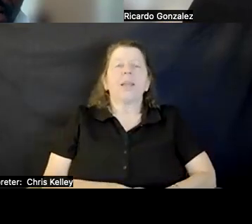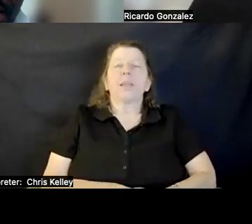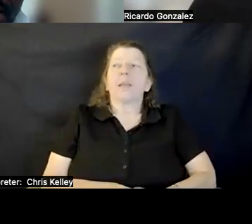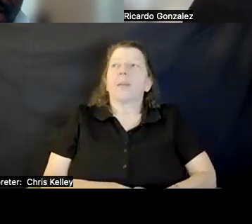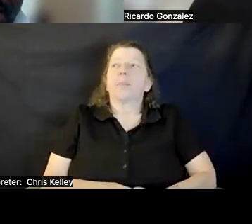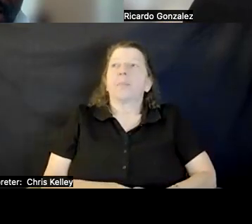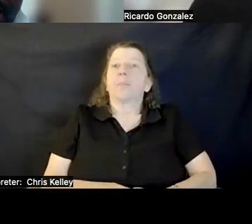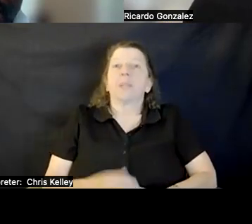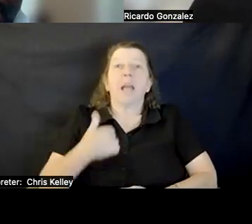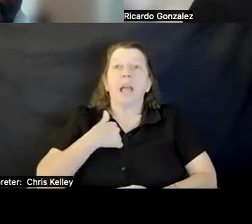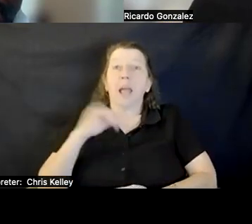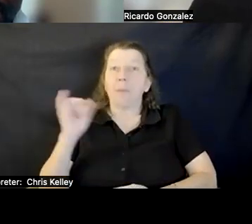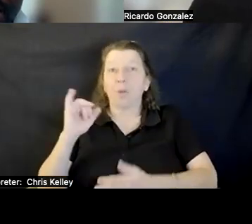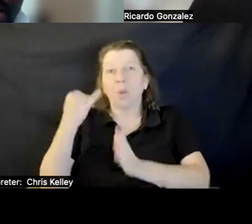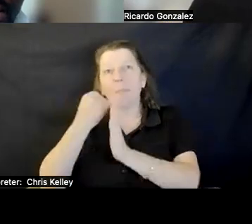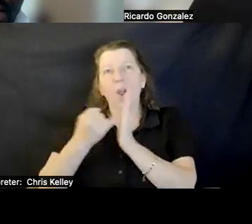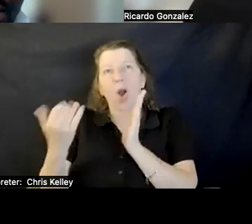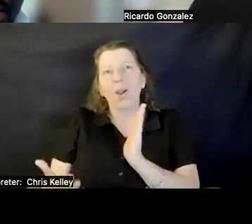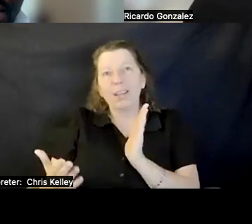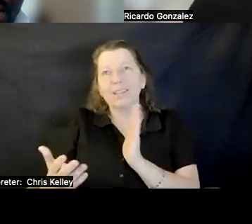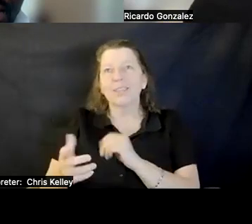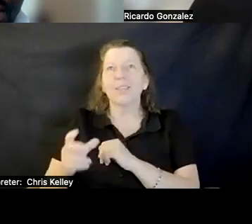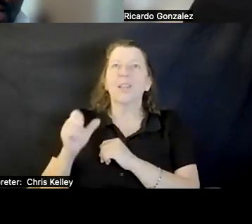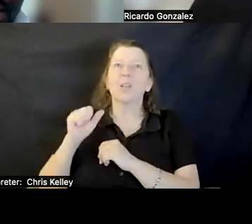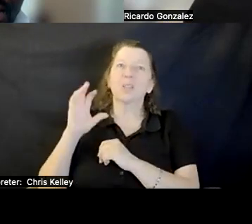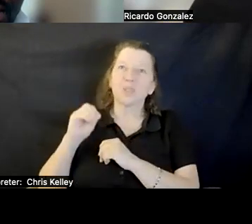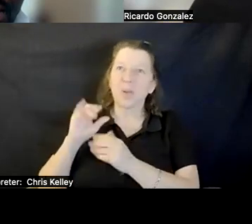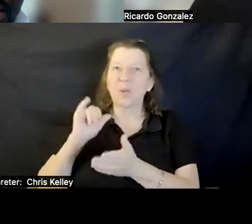I AM ALSO AN ARTIST SO THAT WAS SOMETHING THAT WAS REALLY INTERESTING AND I WOULD LOVE TO DO THAT.